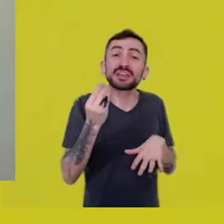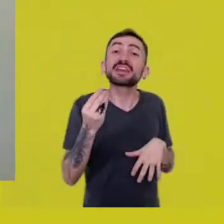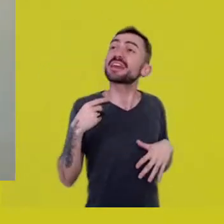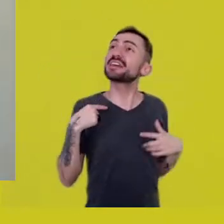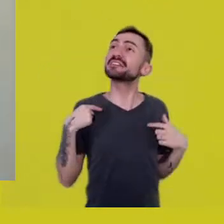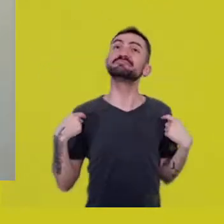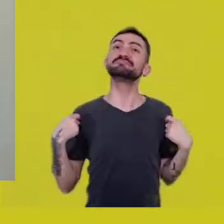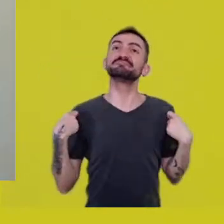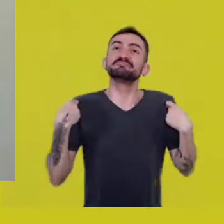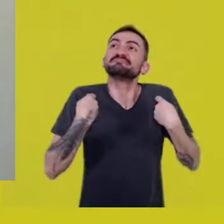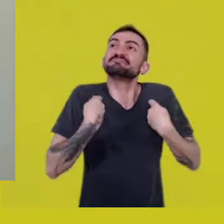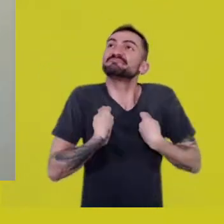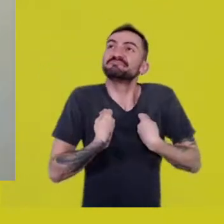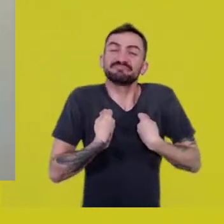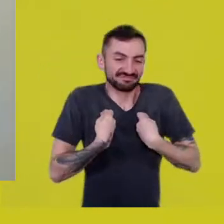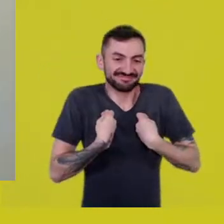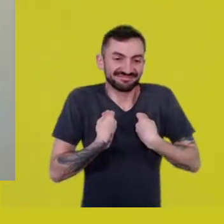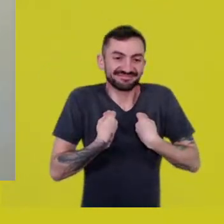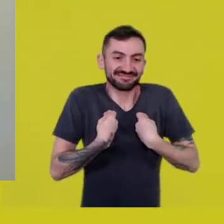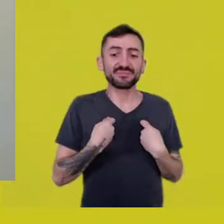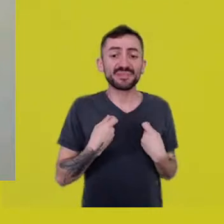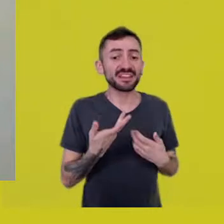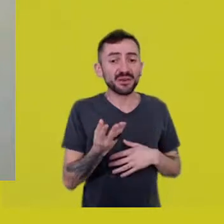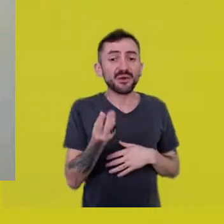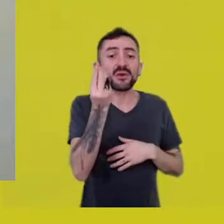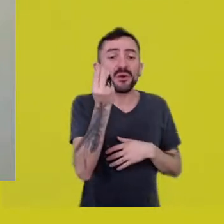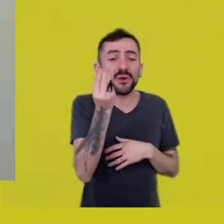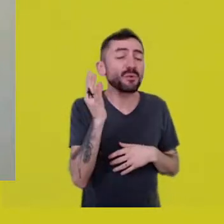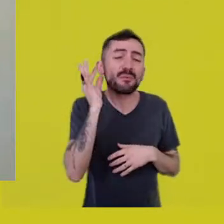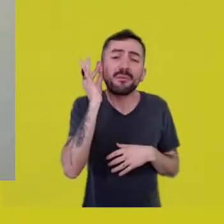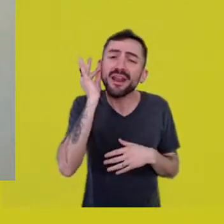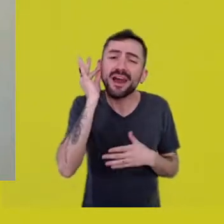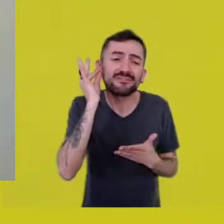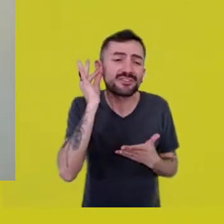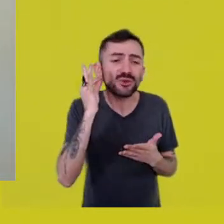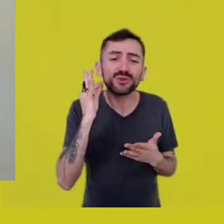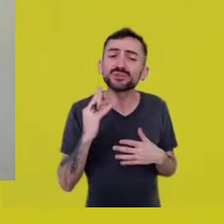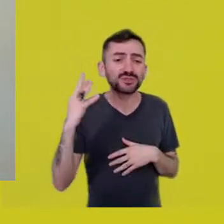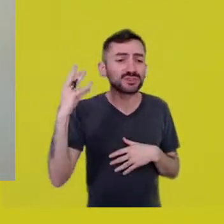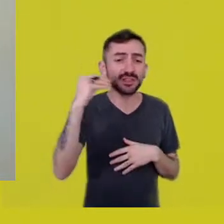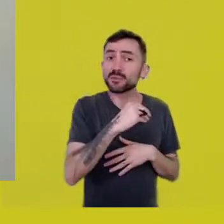It’s so wonderful, because that richness, no one can take that away from us.